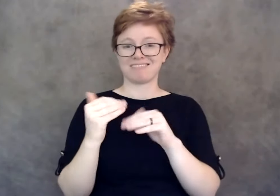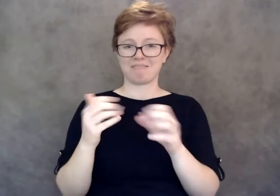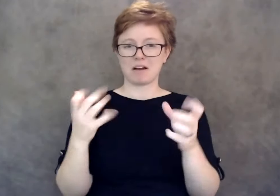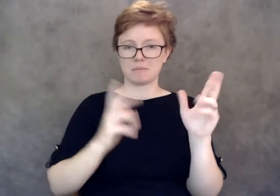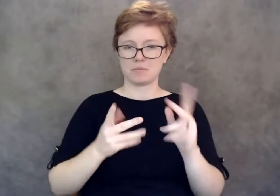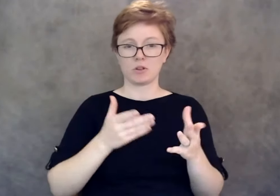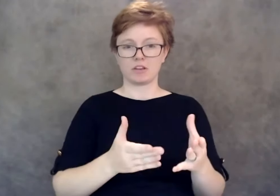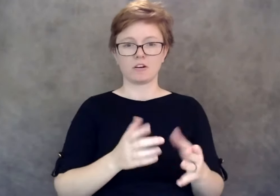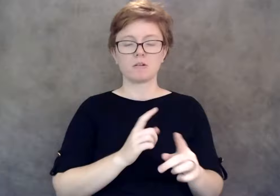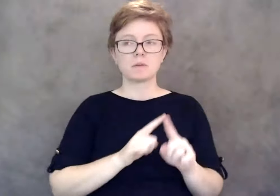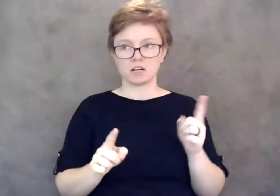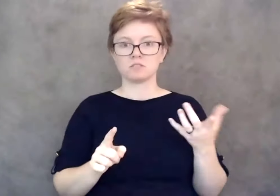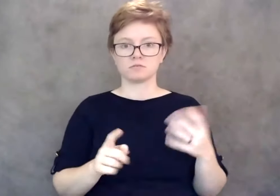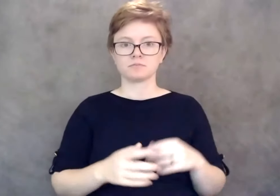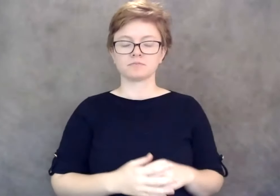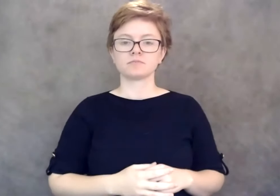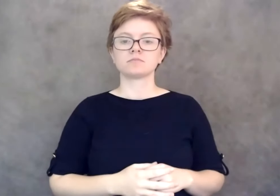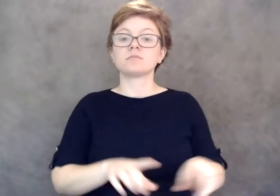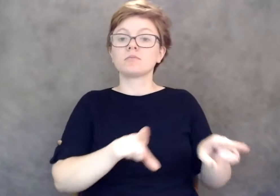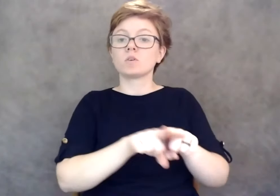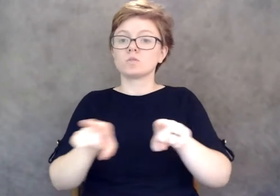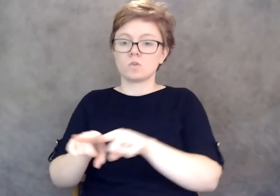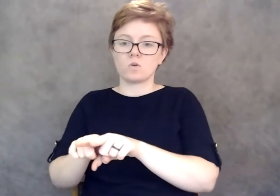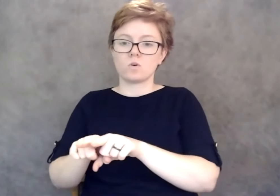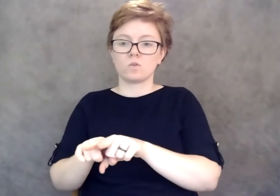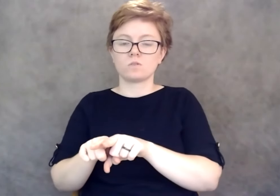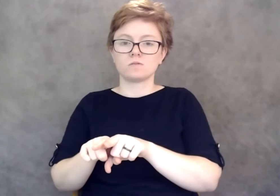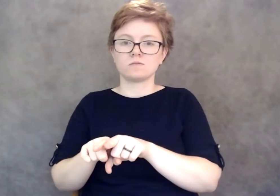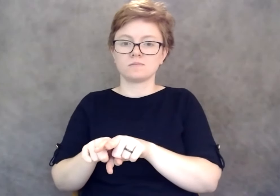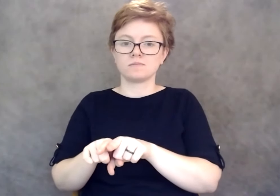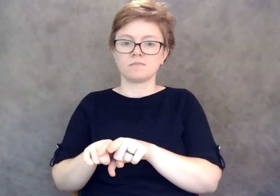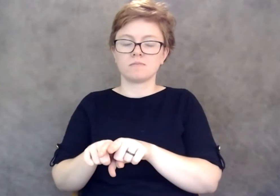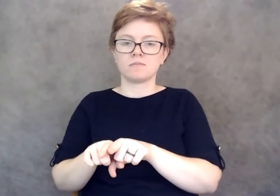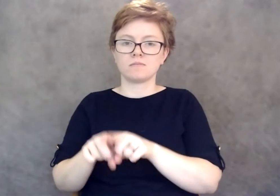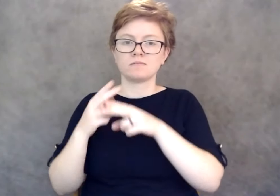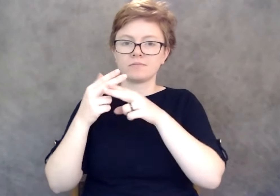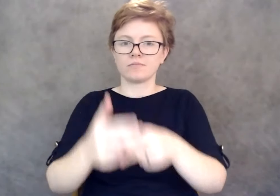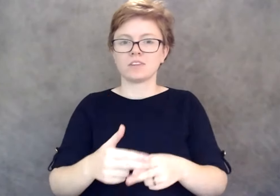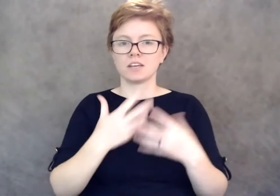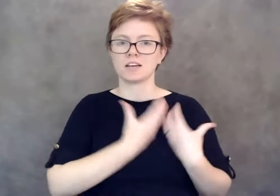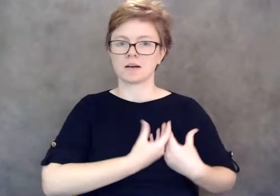there's also what's called a compassionate laws or compassionate criteria